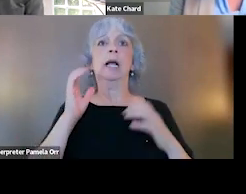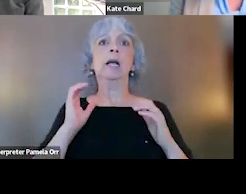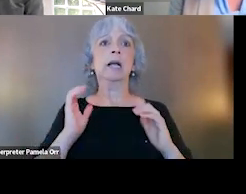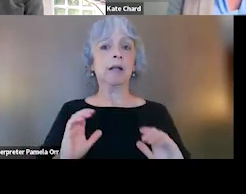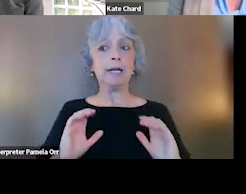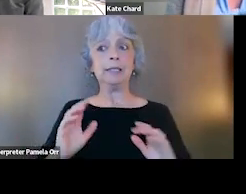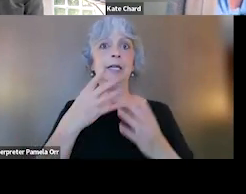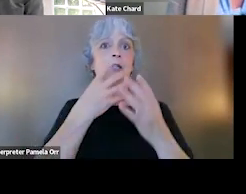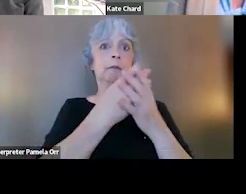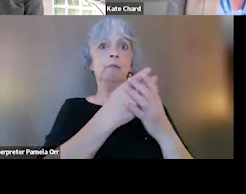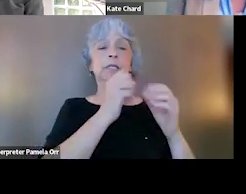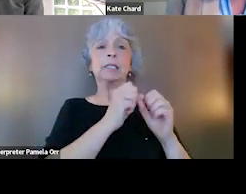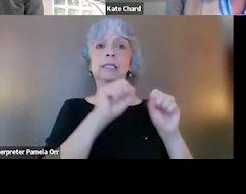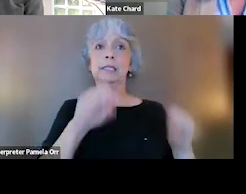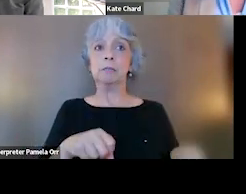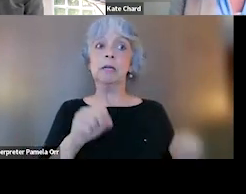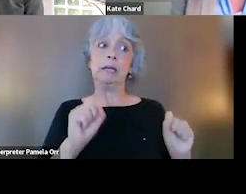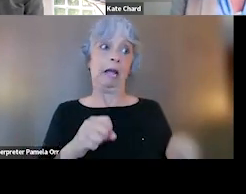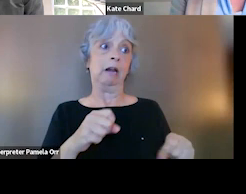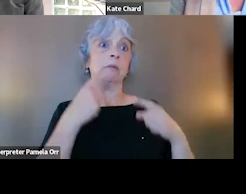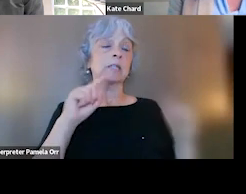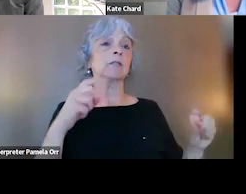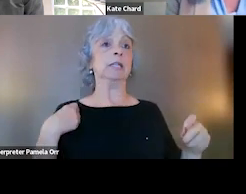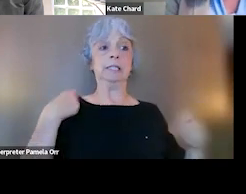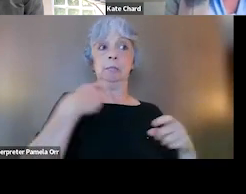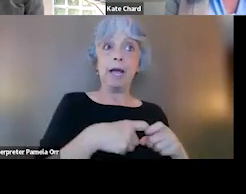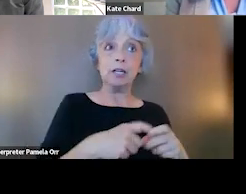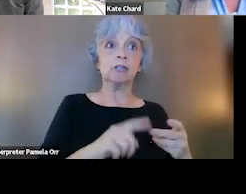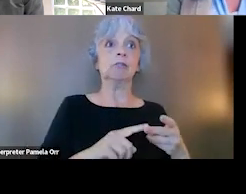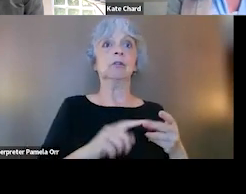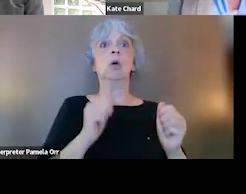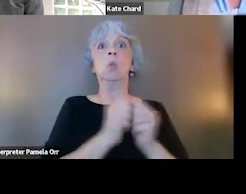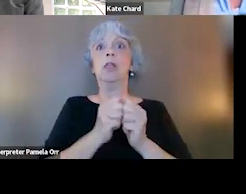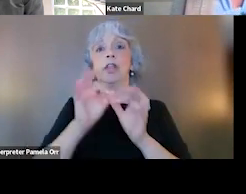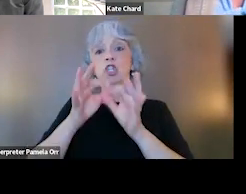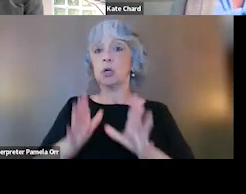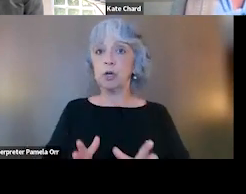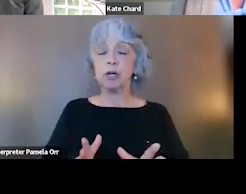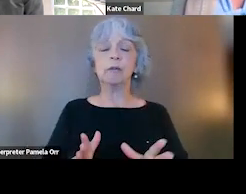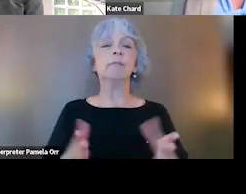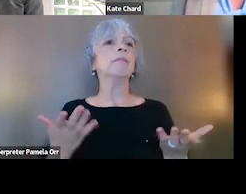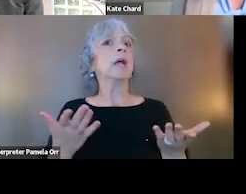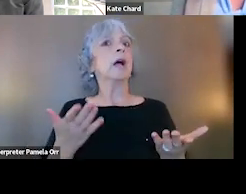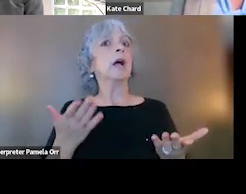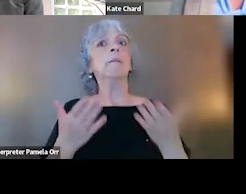and so can it work in Spanish for instance, can it work with an interpreter? And what about for whom?